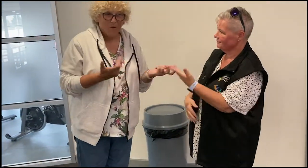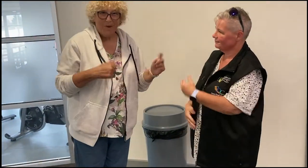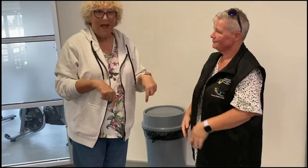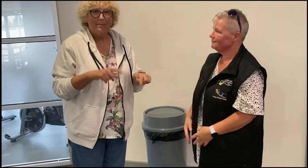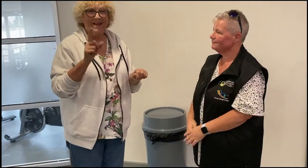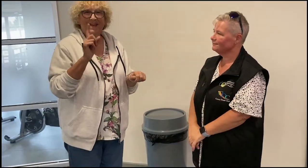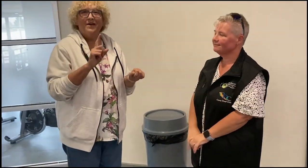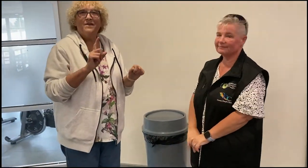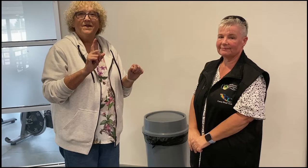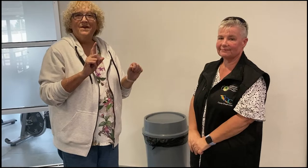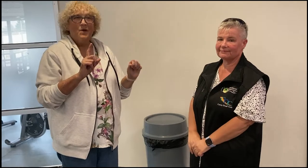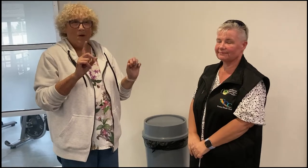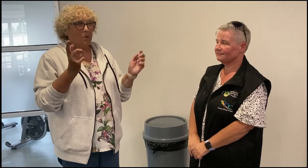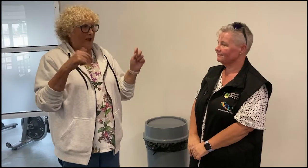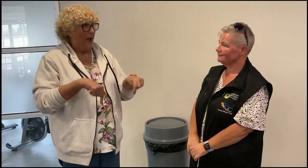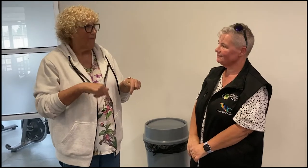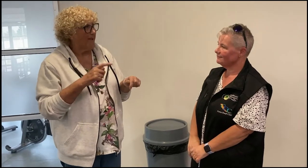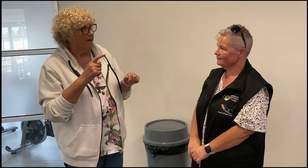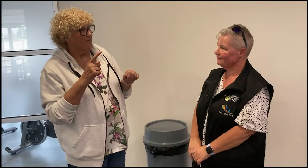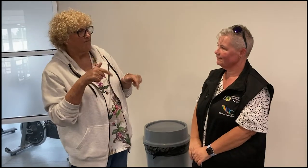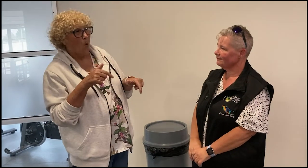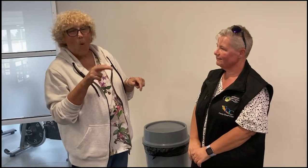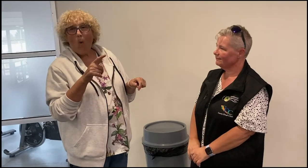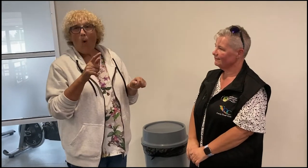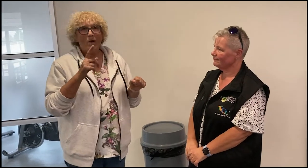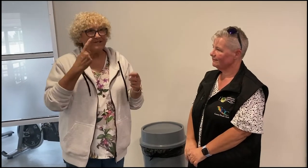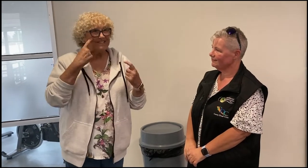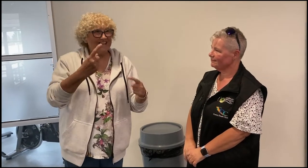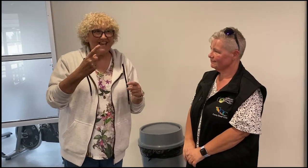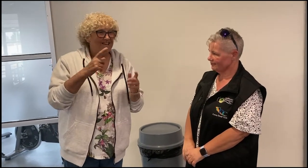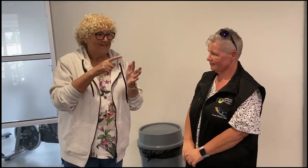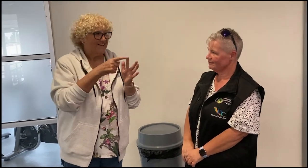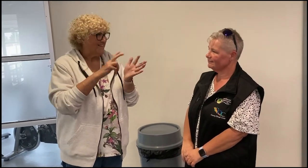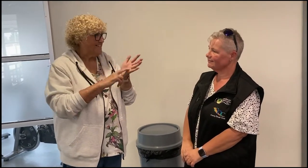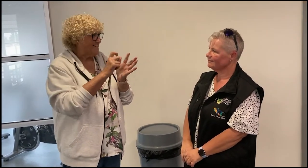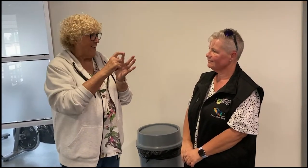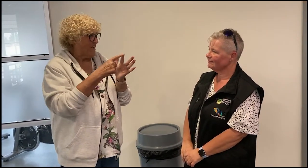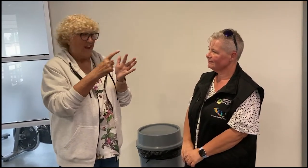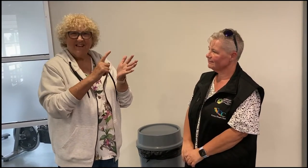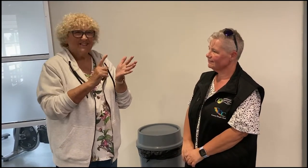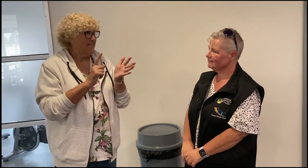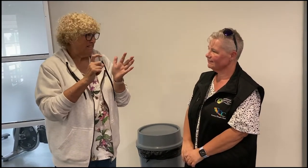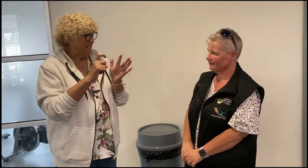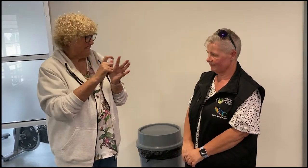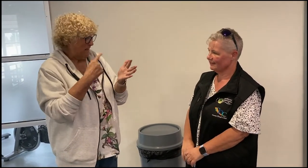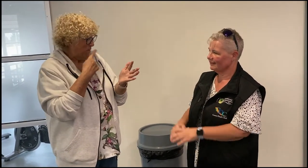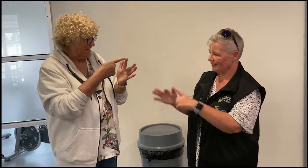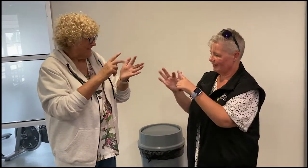We have come here to inspect Endeavour Hills Community Centre